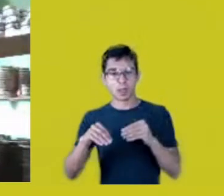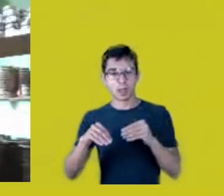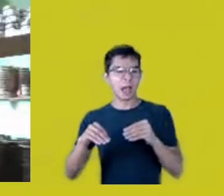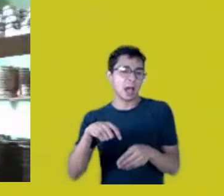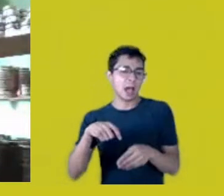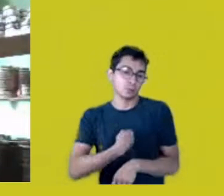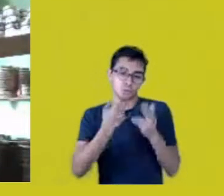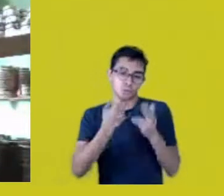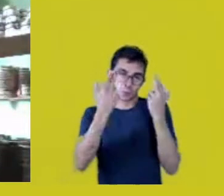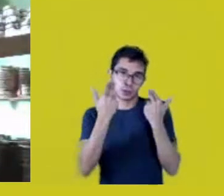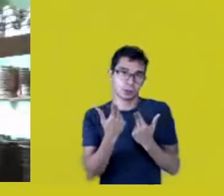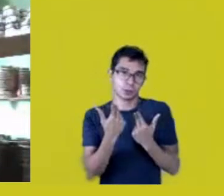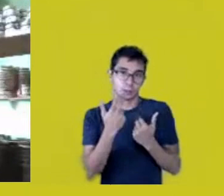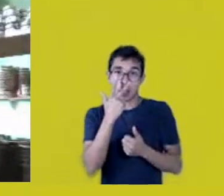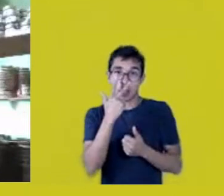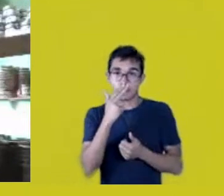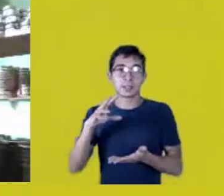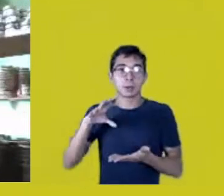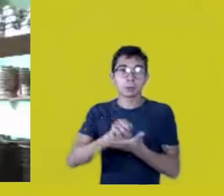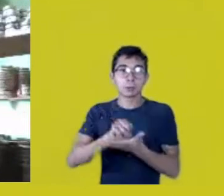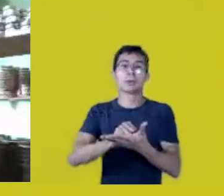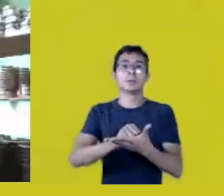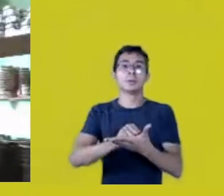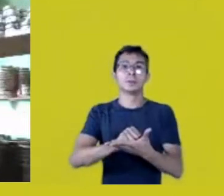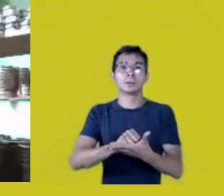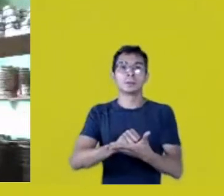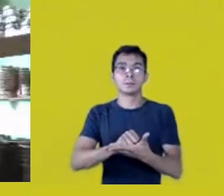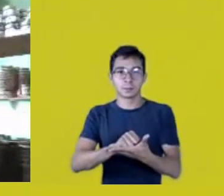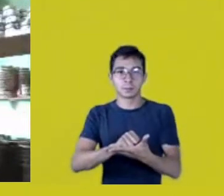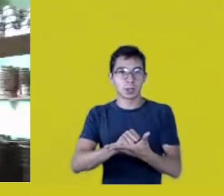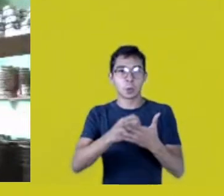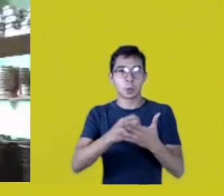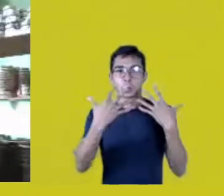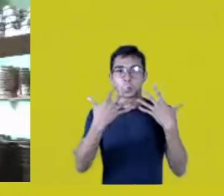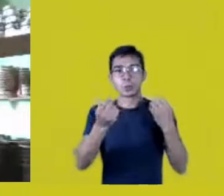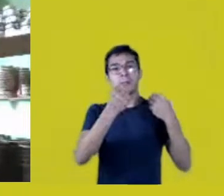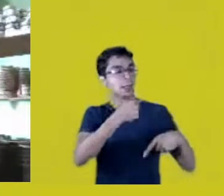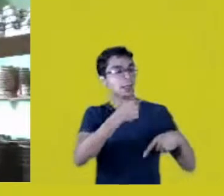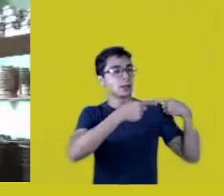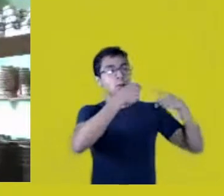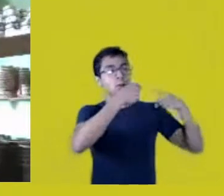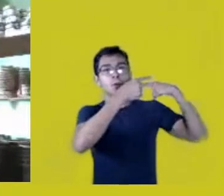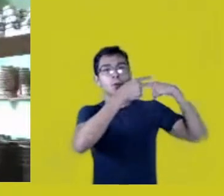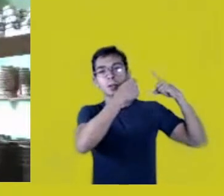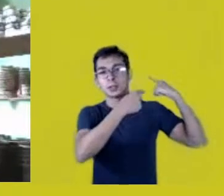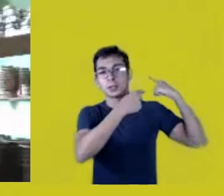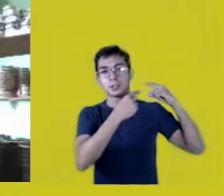deterritorialization and denial of their Native origins.